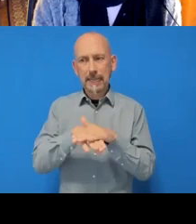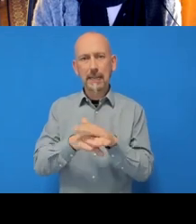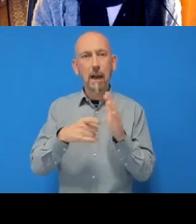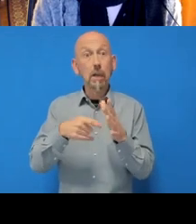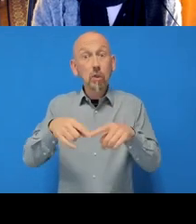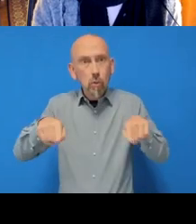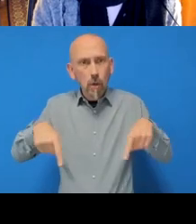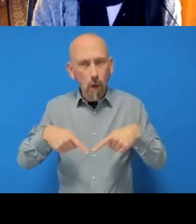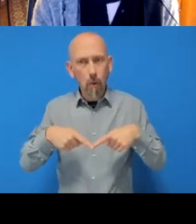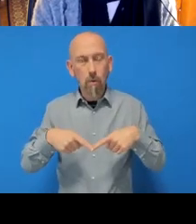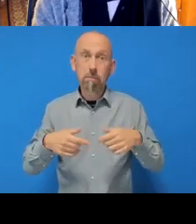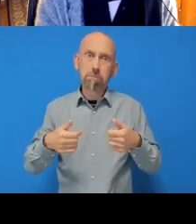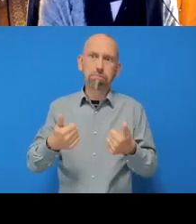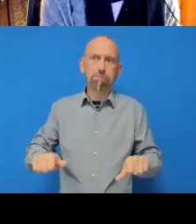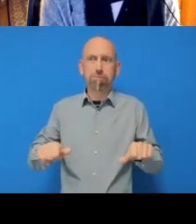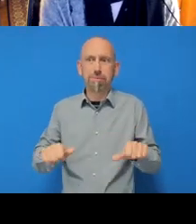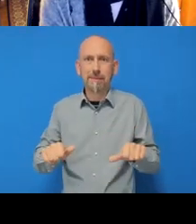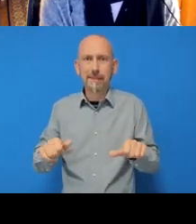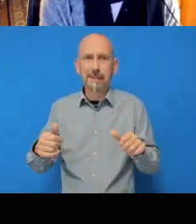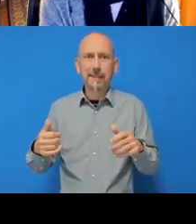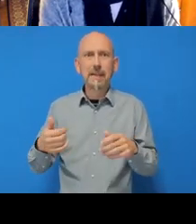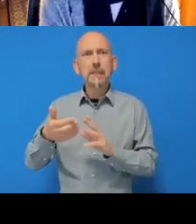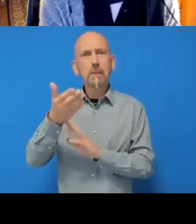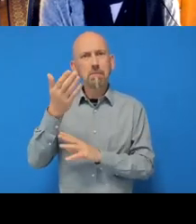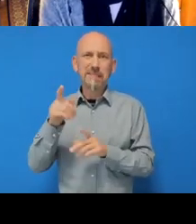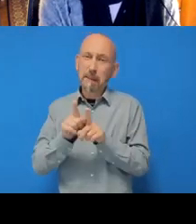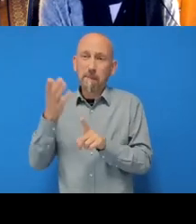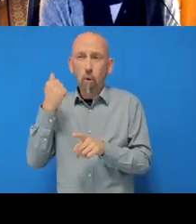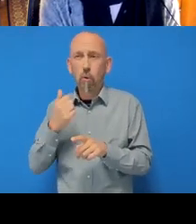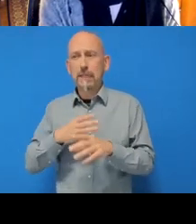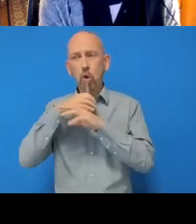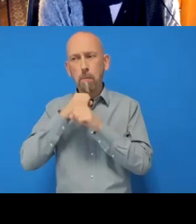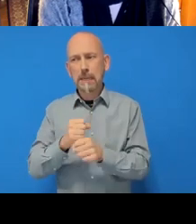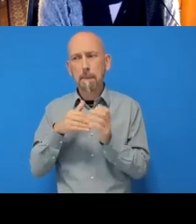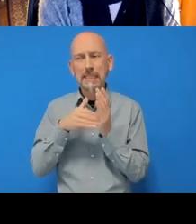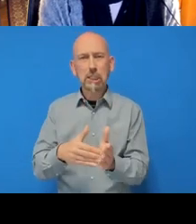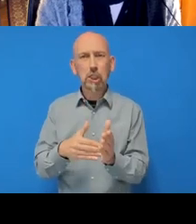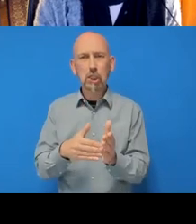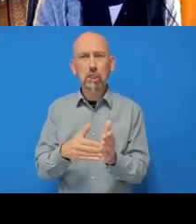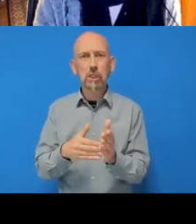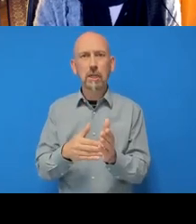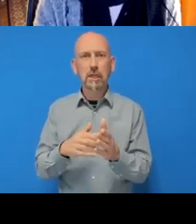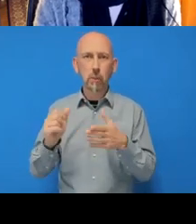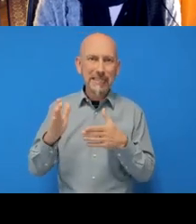Right, before we can write a commit message, so I’m just gonna say 'initial commit'